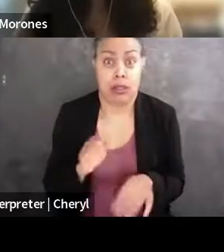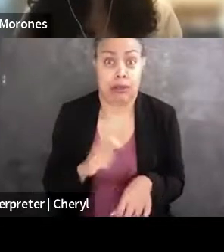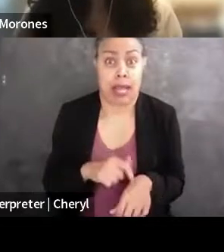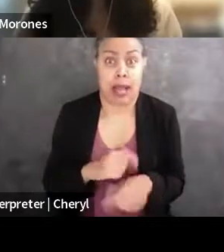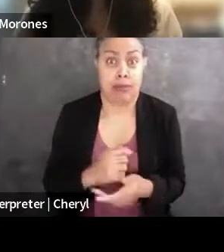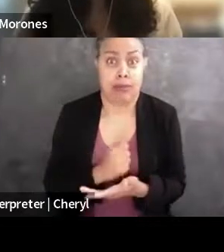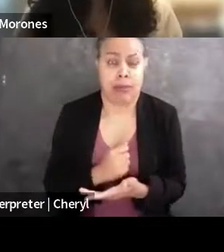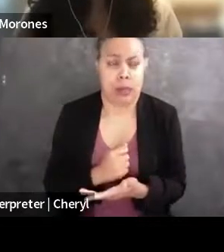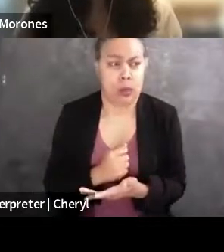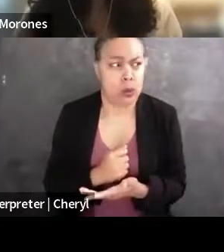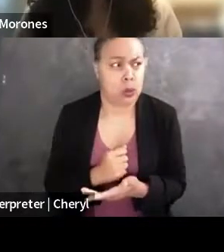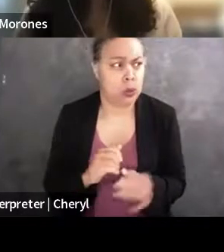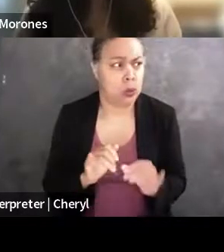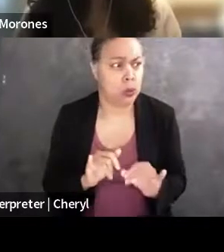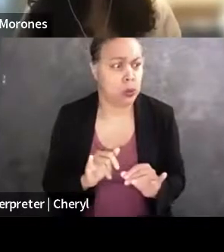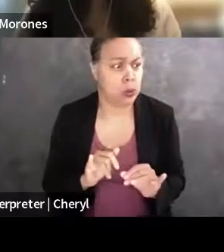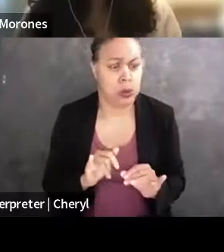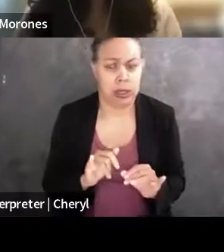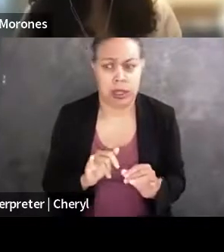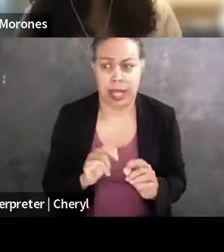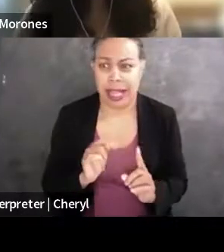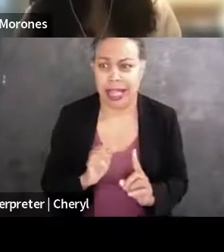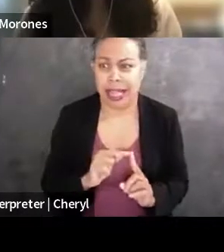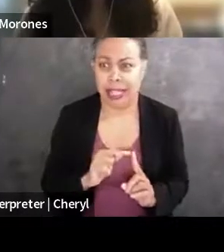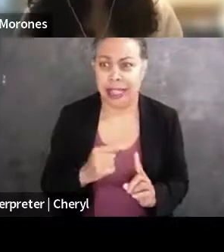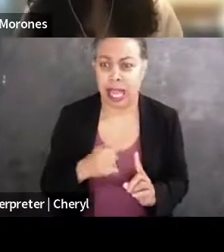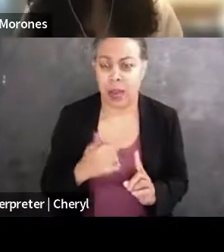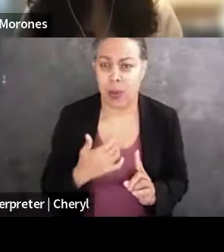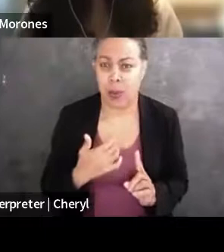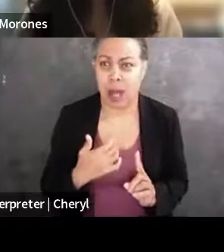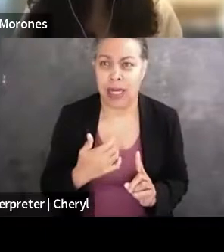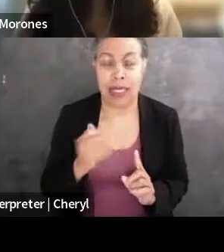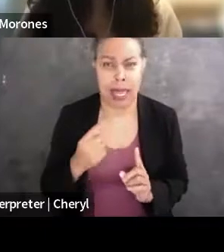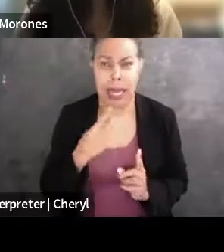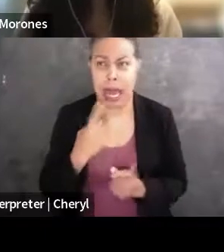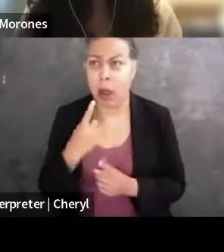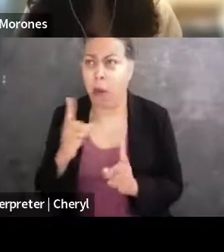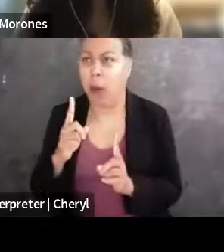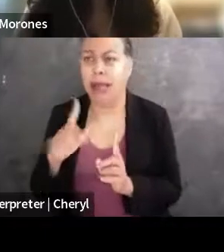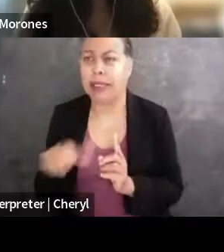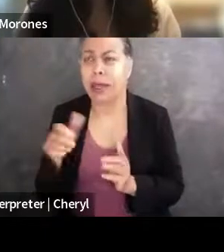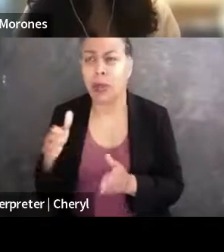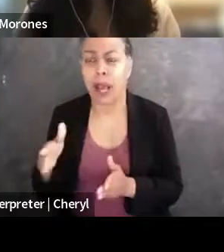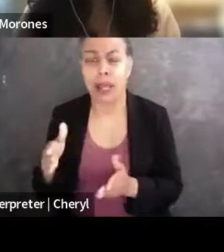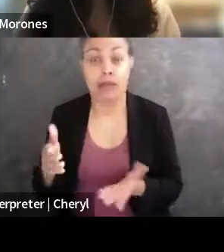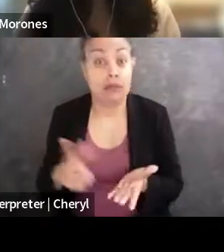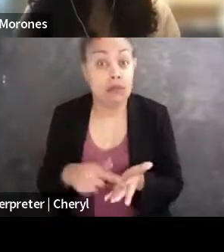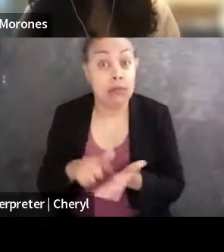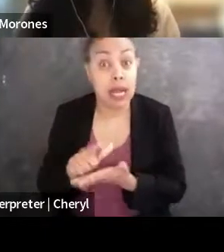what I'm, you know, can I achieve this thing that I was interested in in some other way? And it turns out, in being a lawyer, sometimes, a lot of the stuff that they think